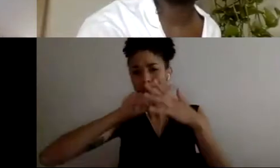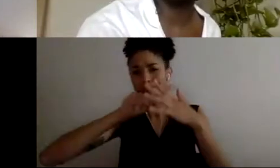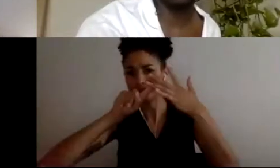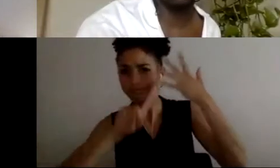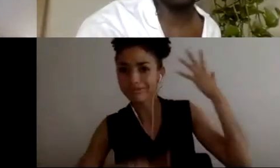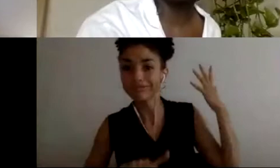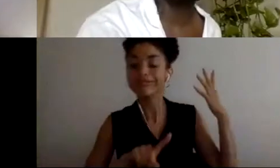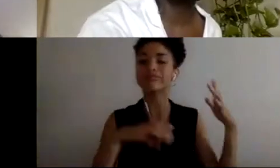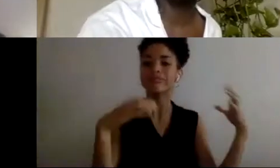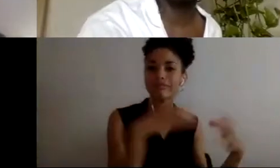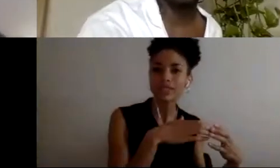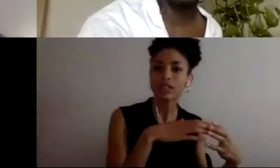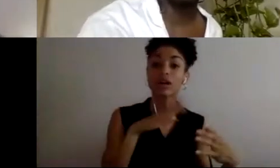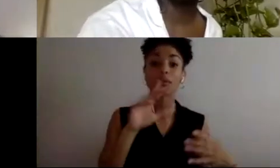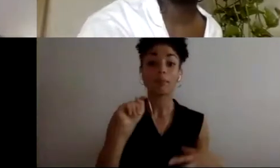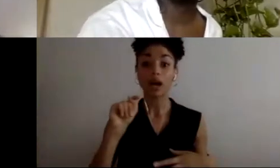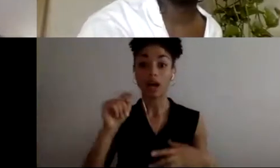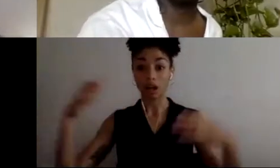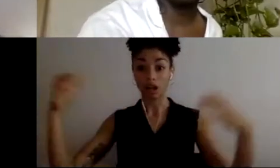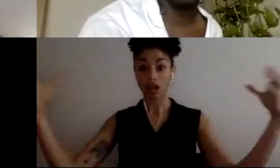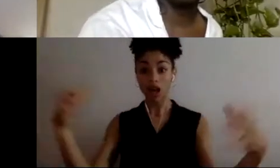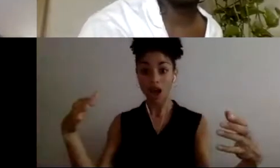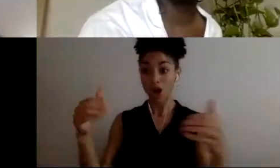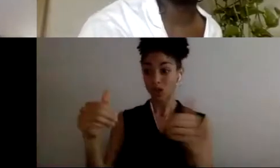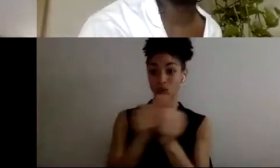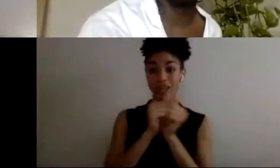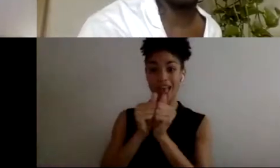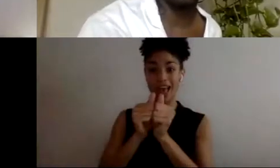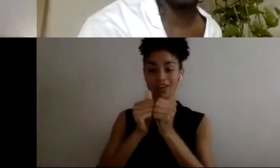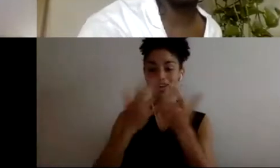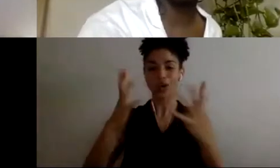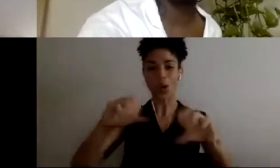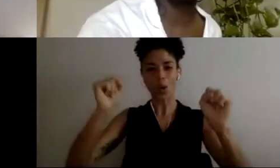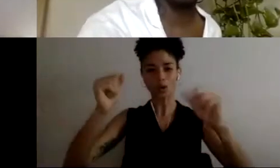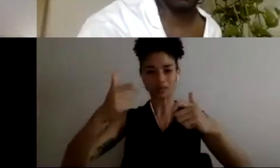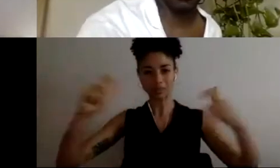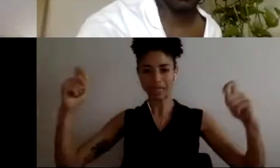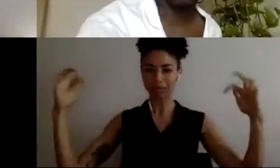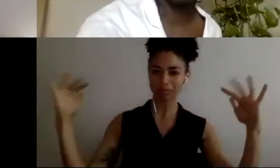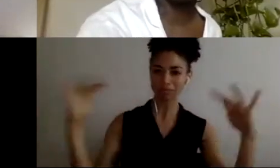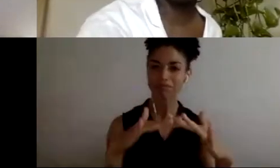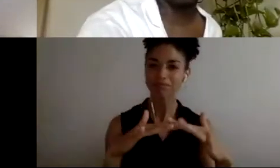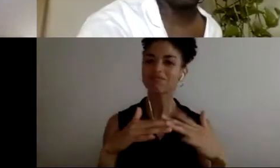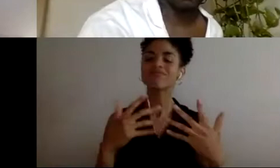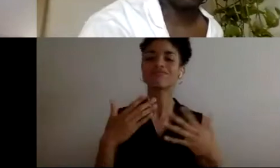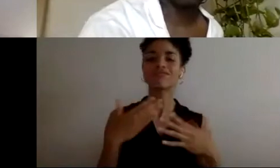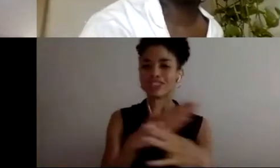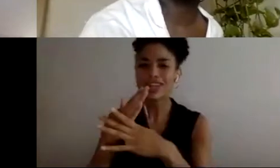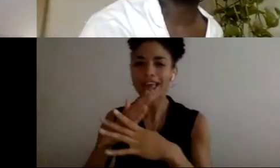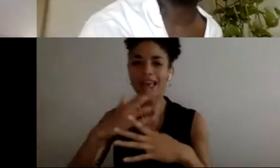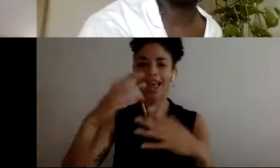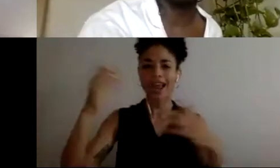opportunity to come together and convene and build that energy together, so I would love to see that.